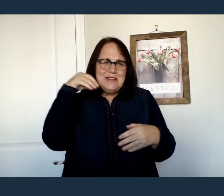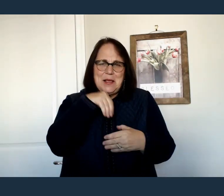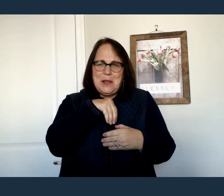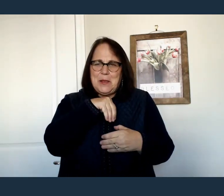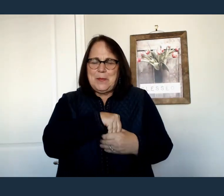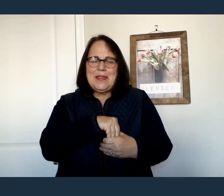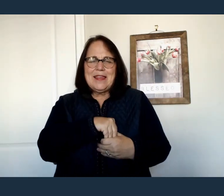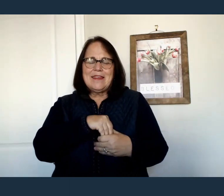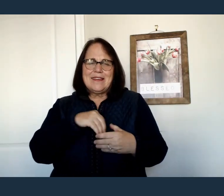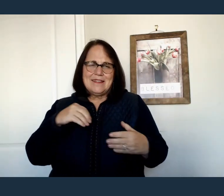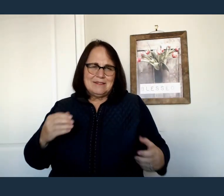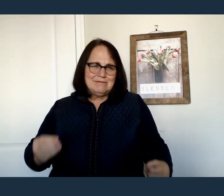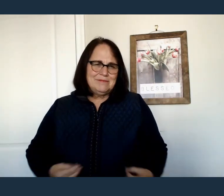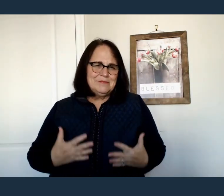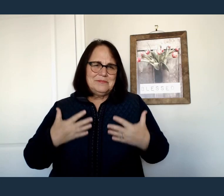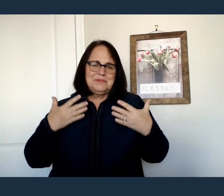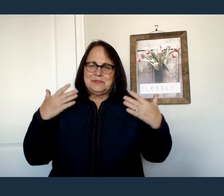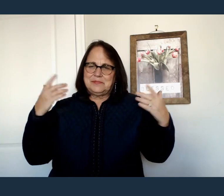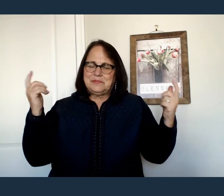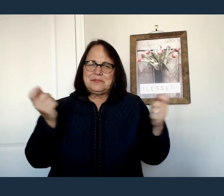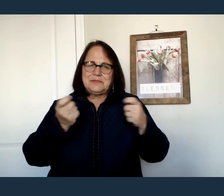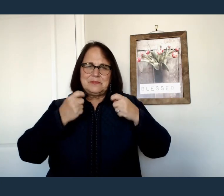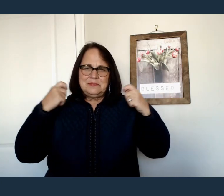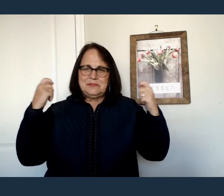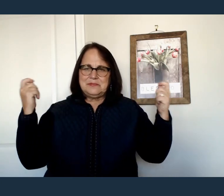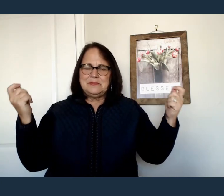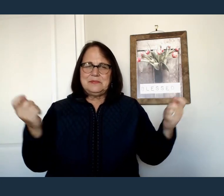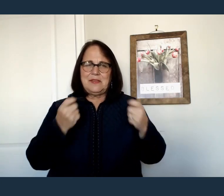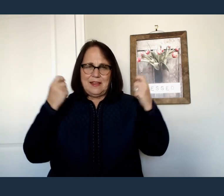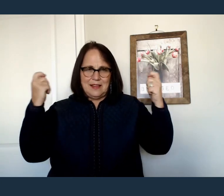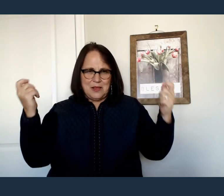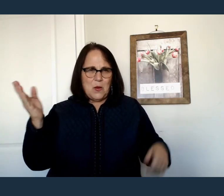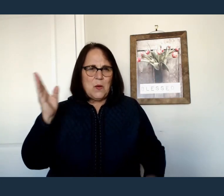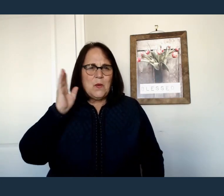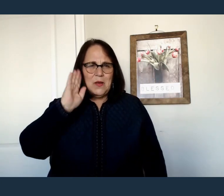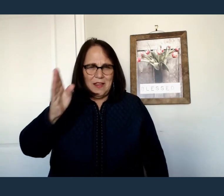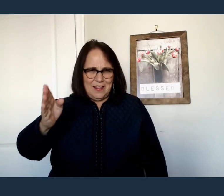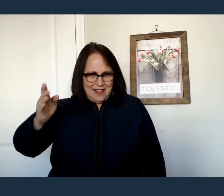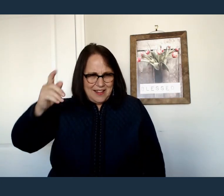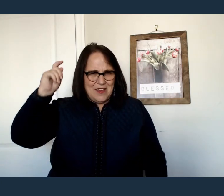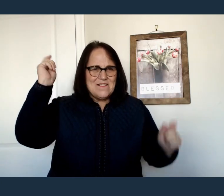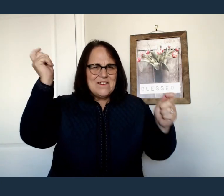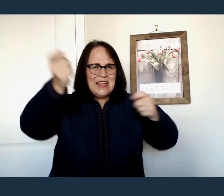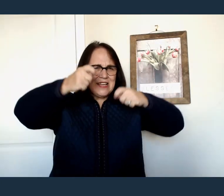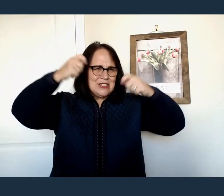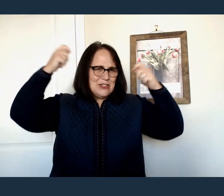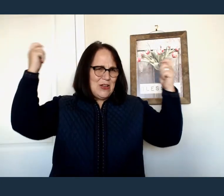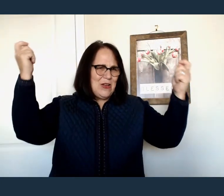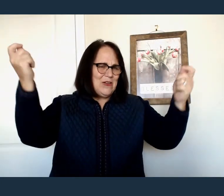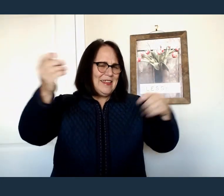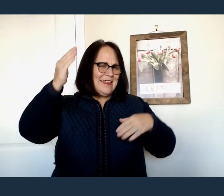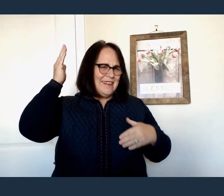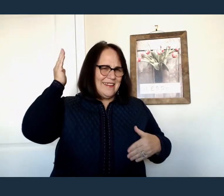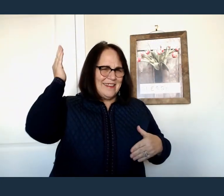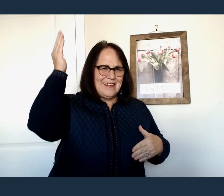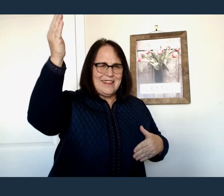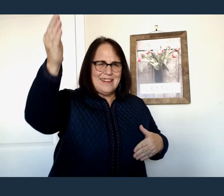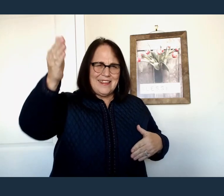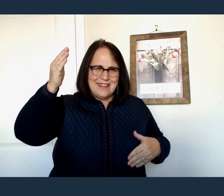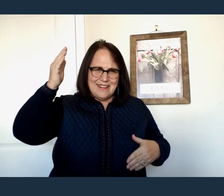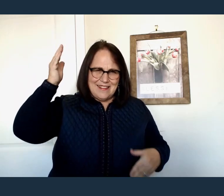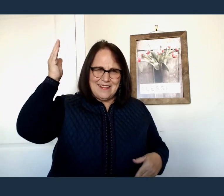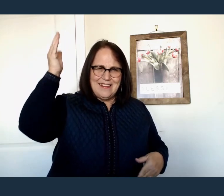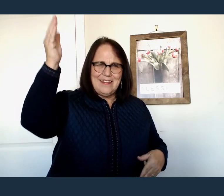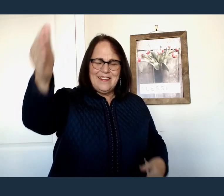Your Spirit lives within me My victory, My victory